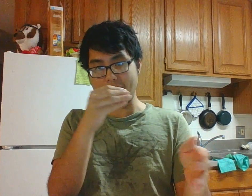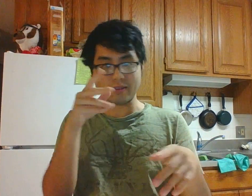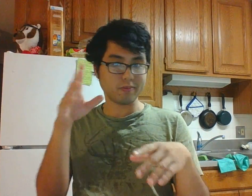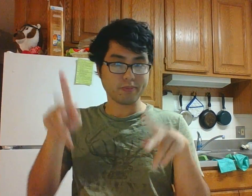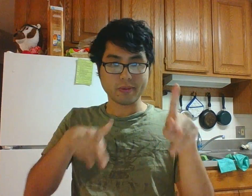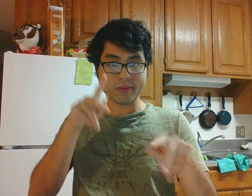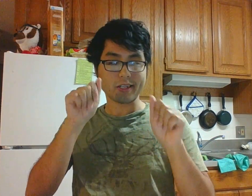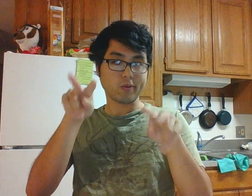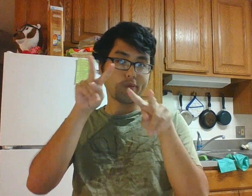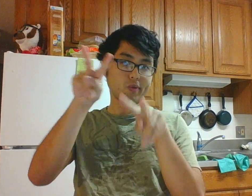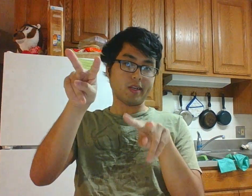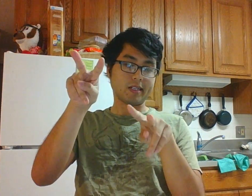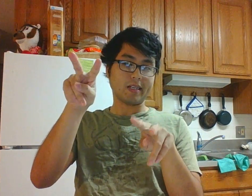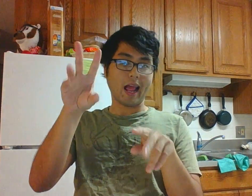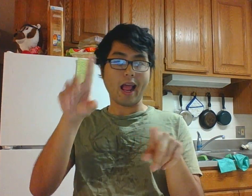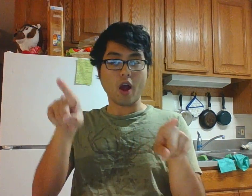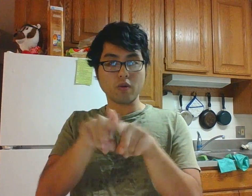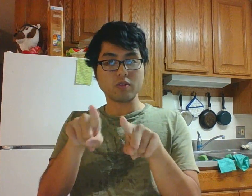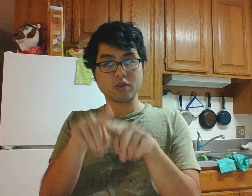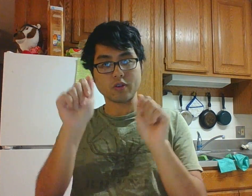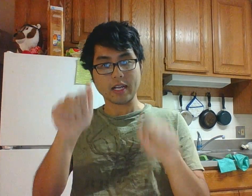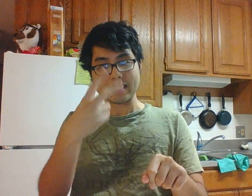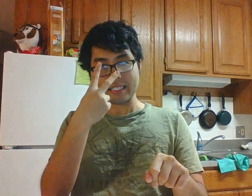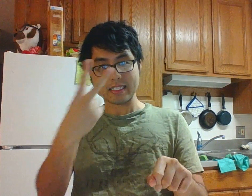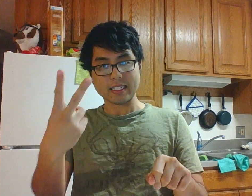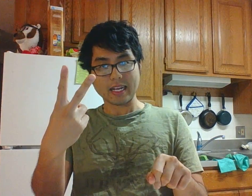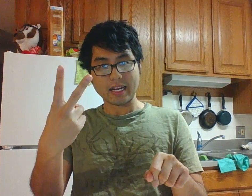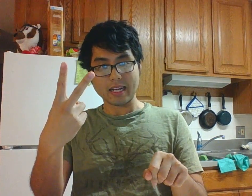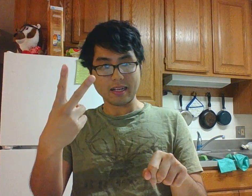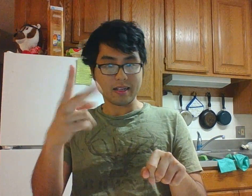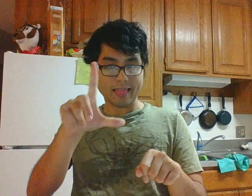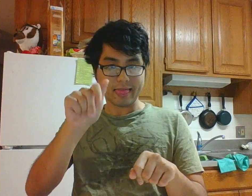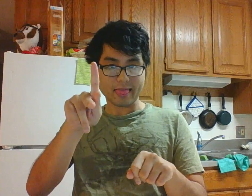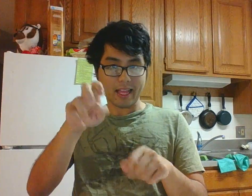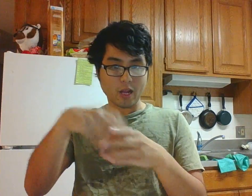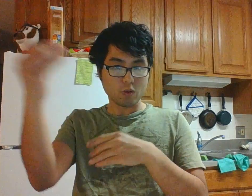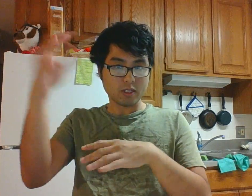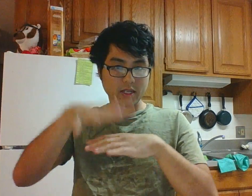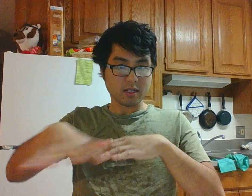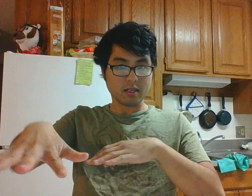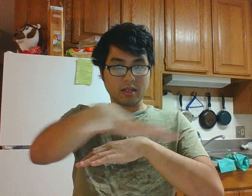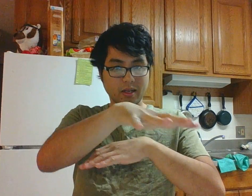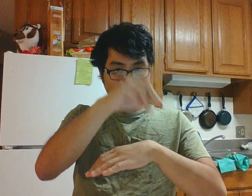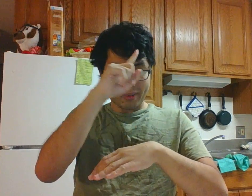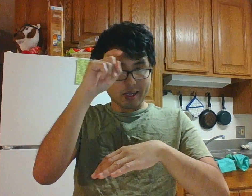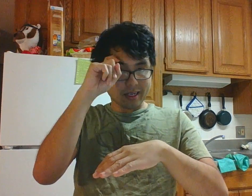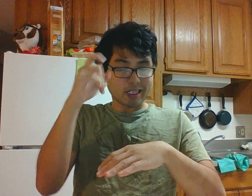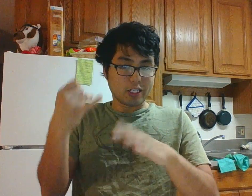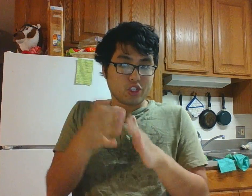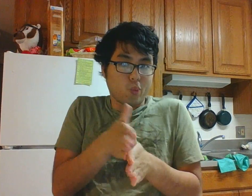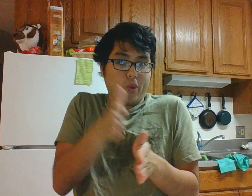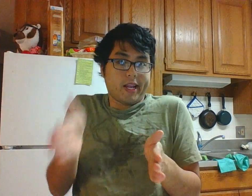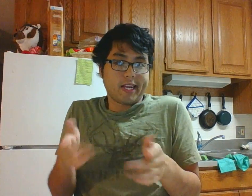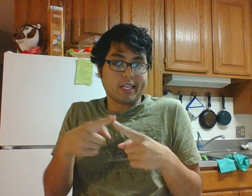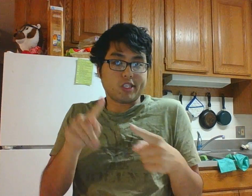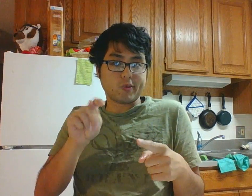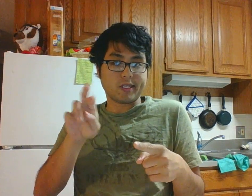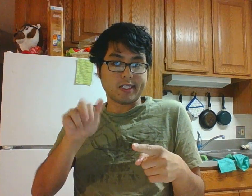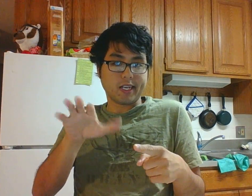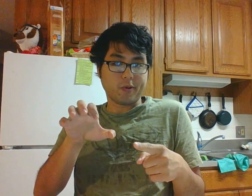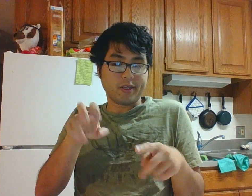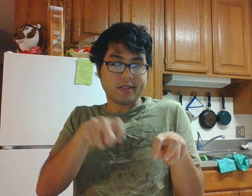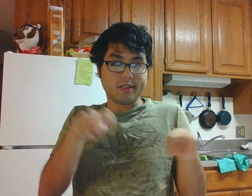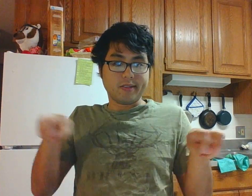and people watch, also you can see lake outside because it is right next to terrace